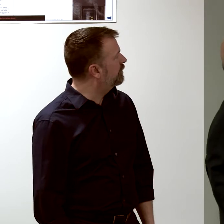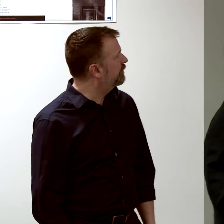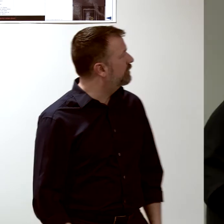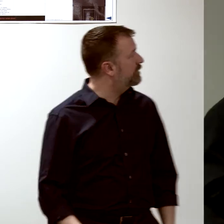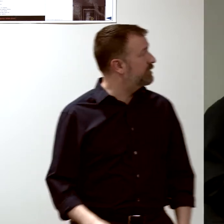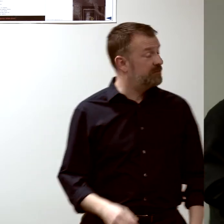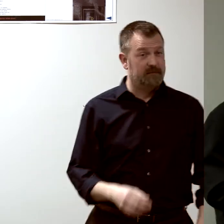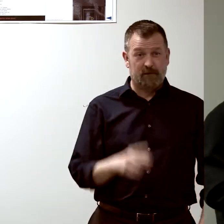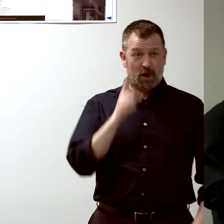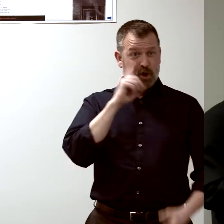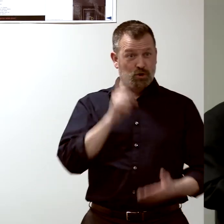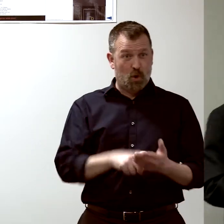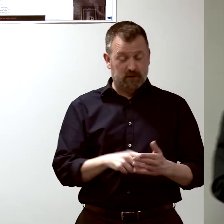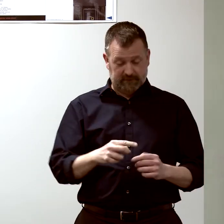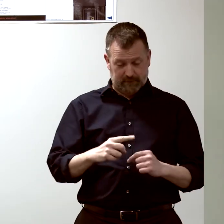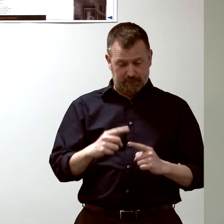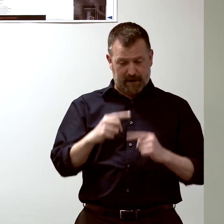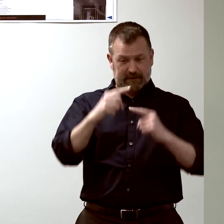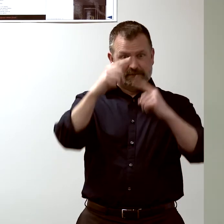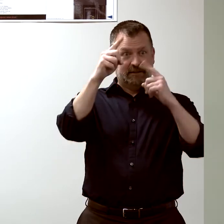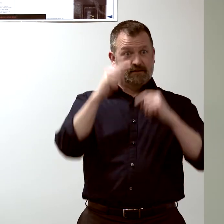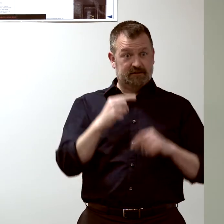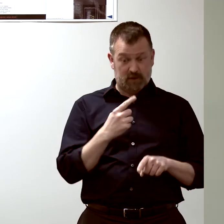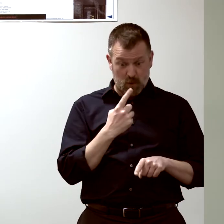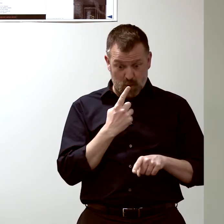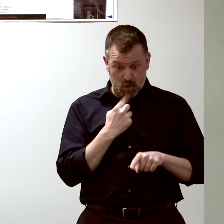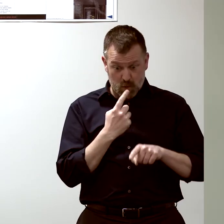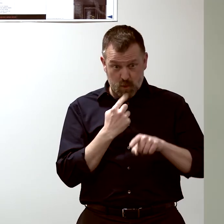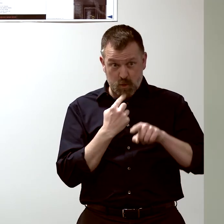the higher the level of protection,